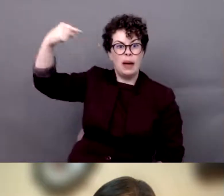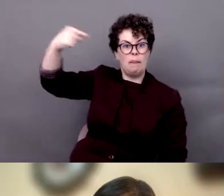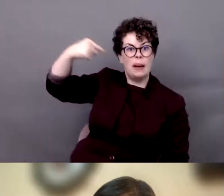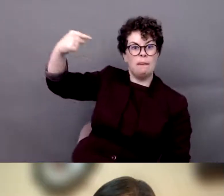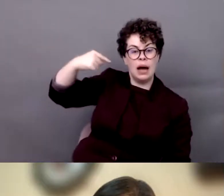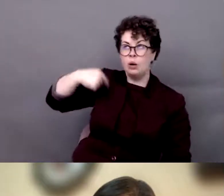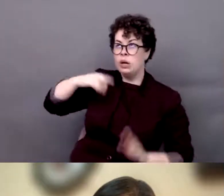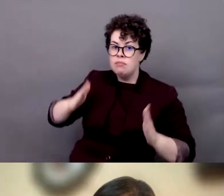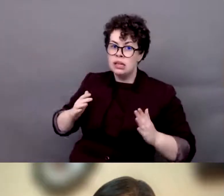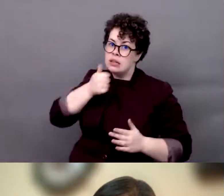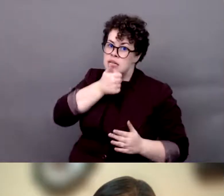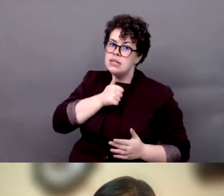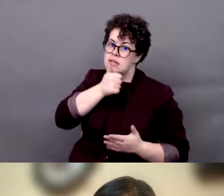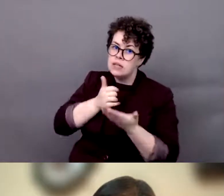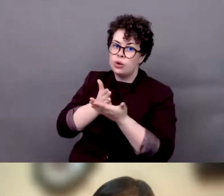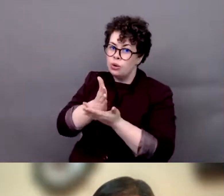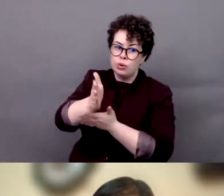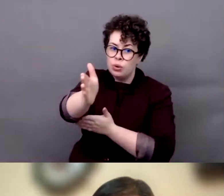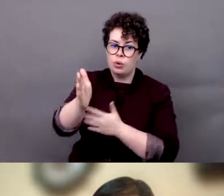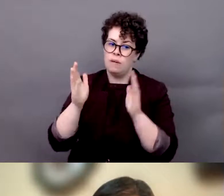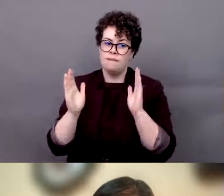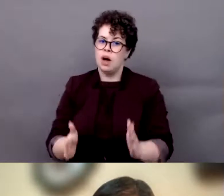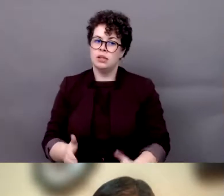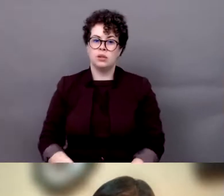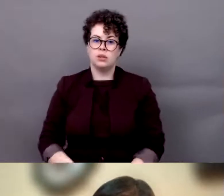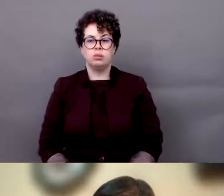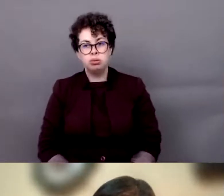facing constantly. I think that's the